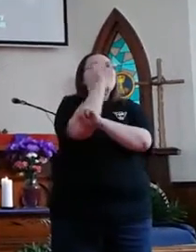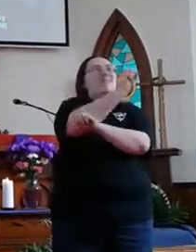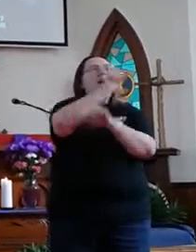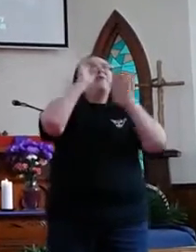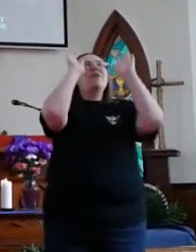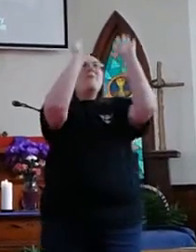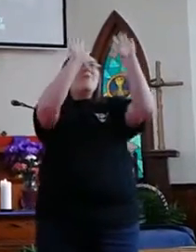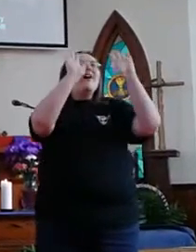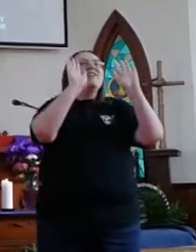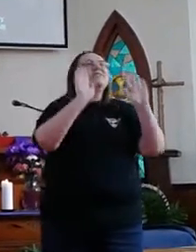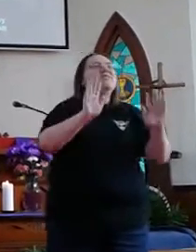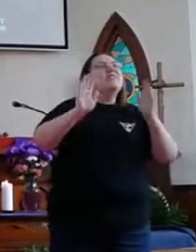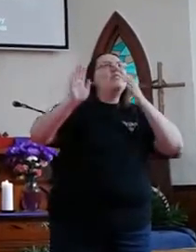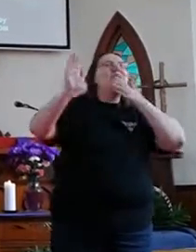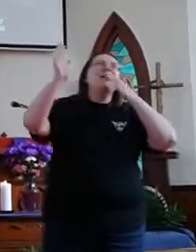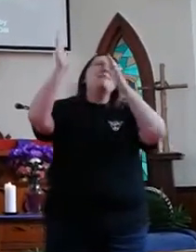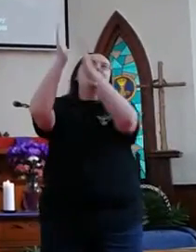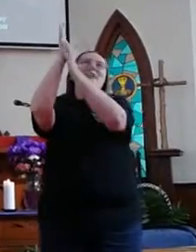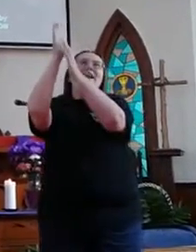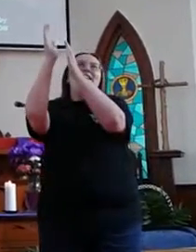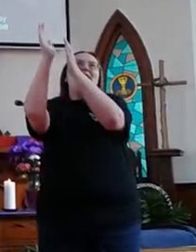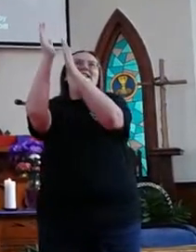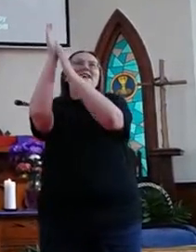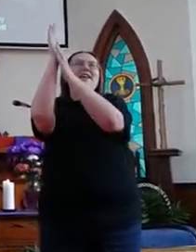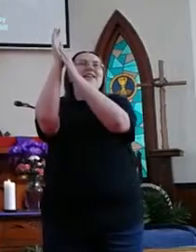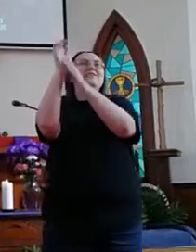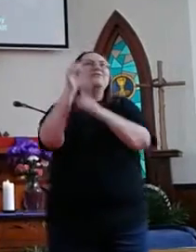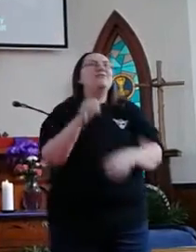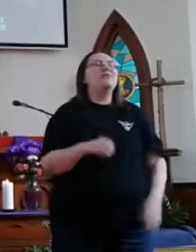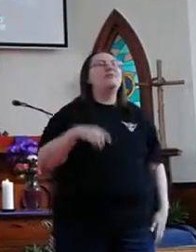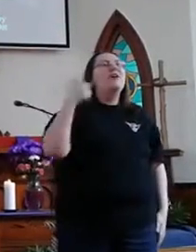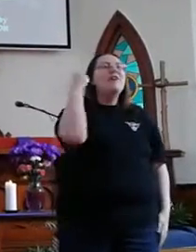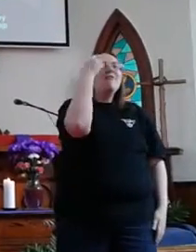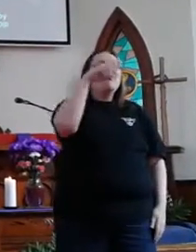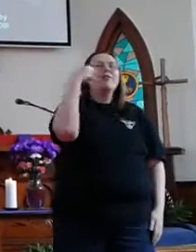We bow in wonder and praise You